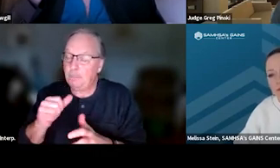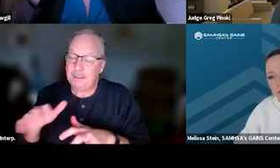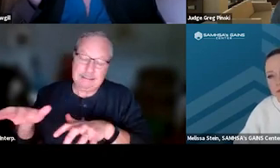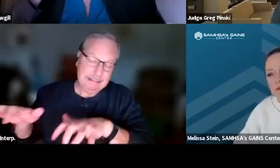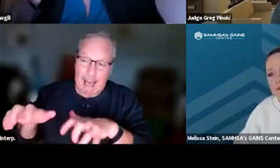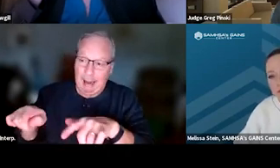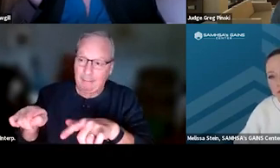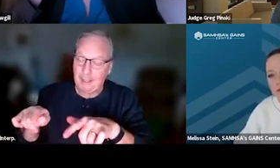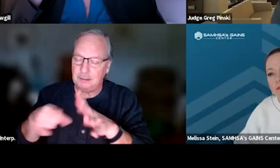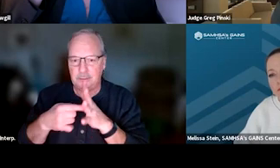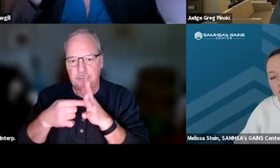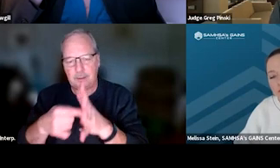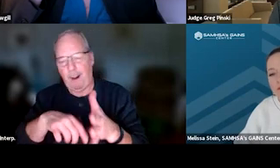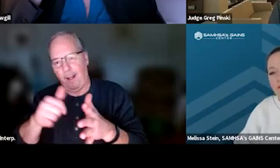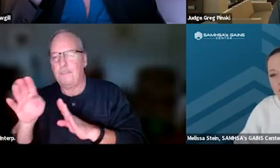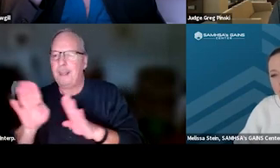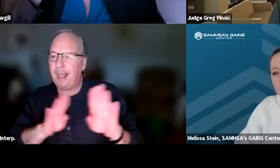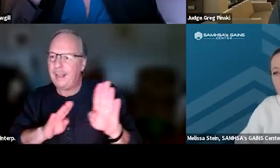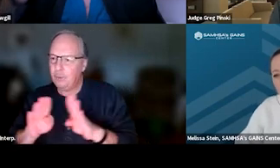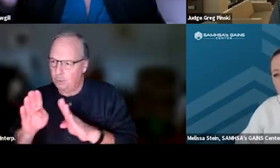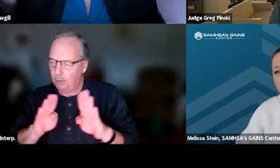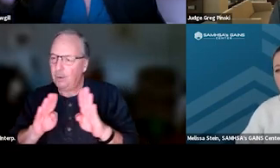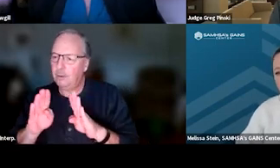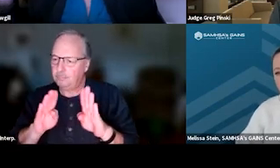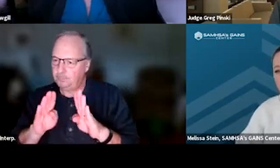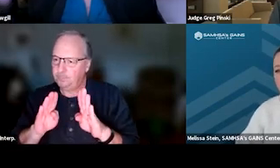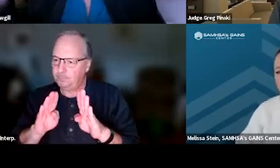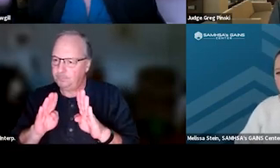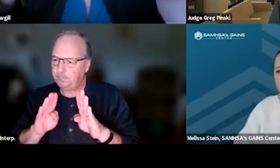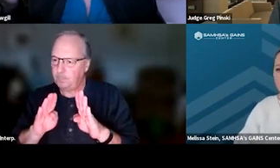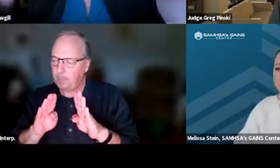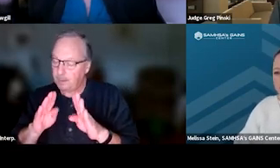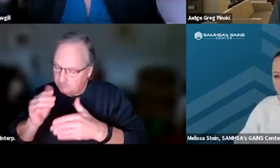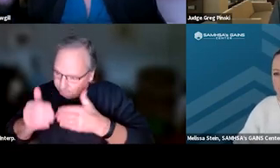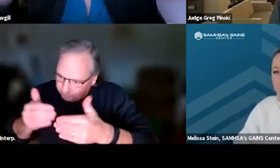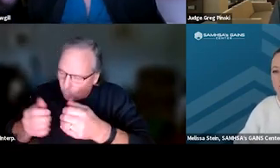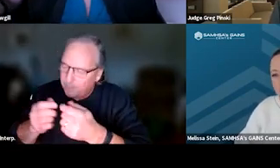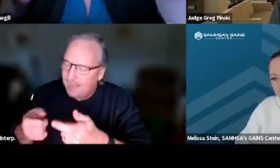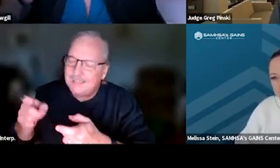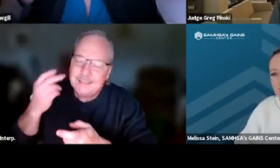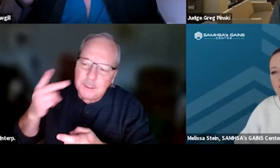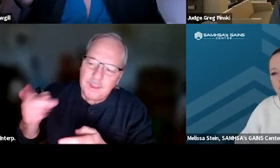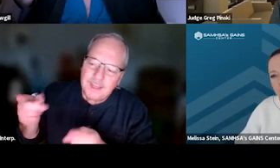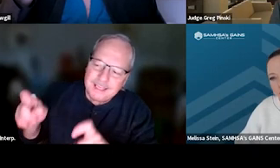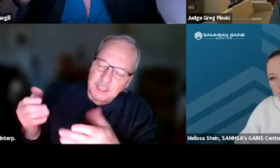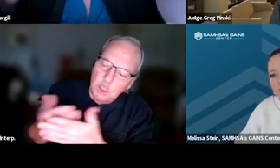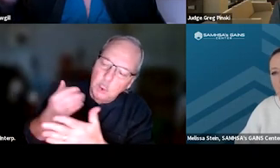demonstrating other behavior. Just roll with that and see what they need. Do new assessments, and see what's happening.